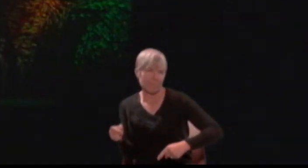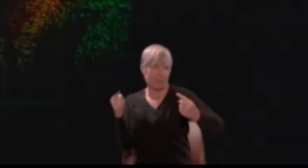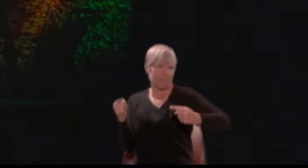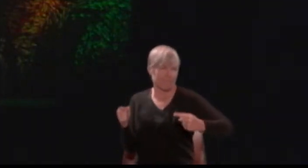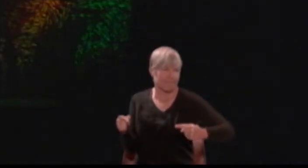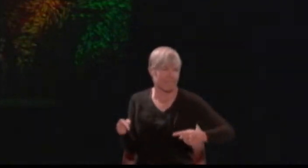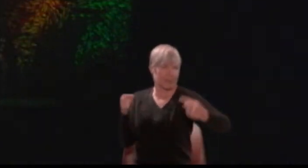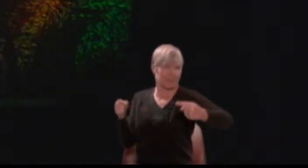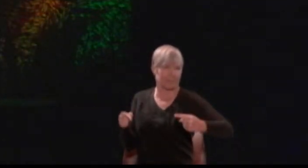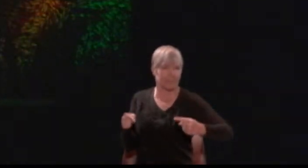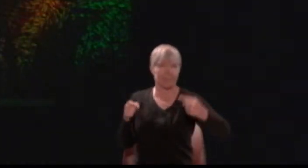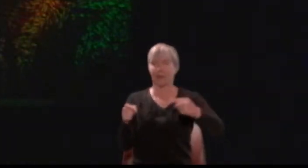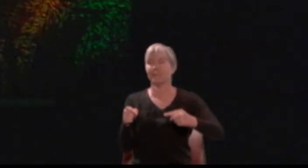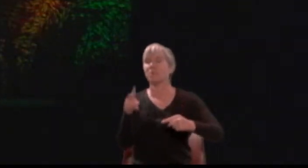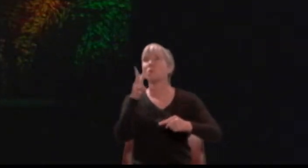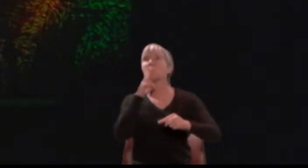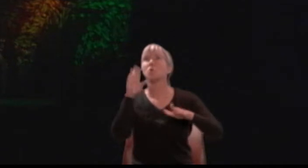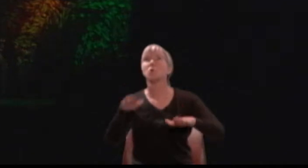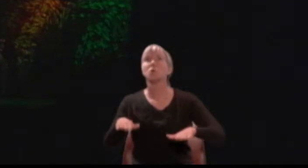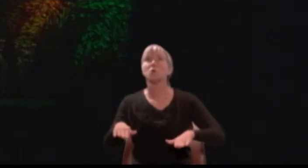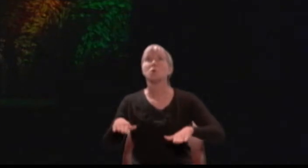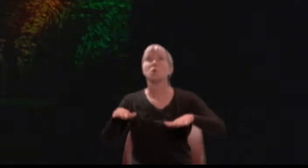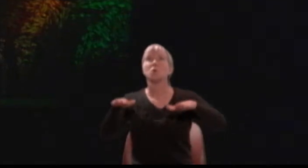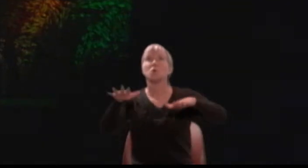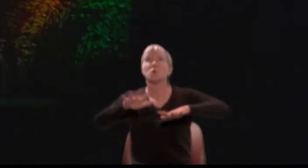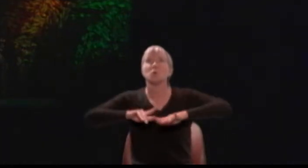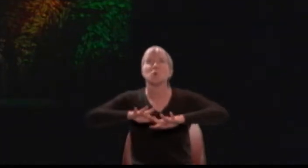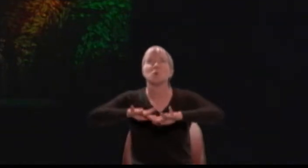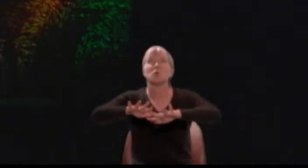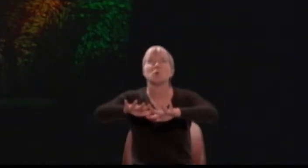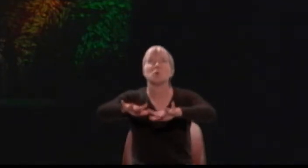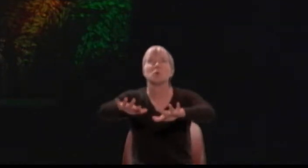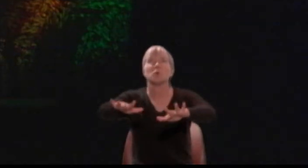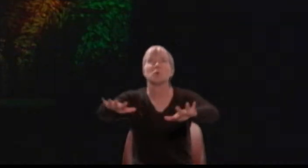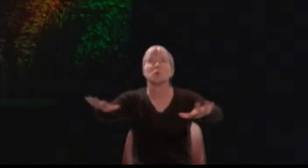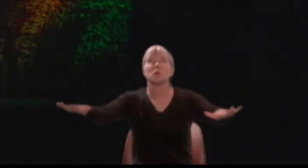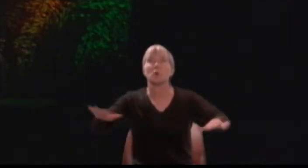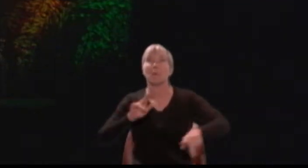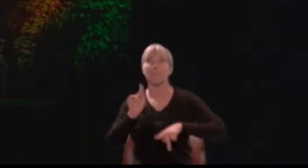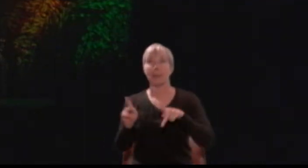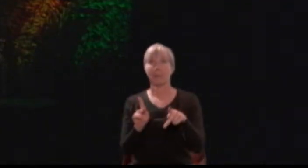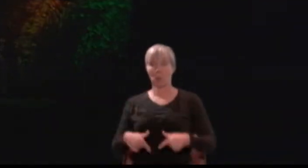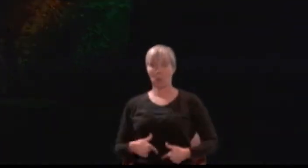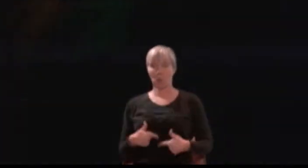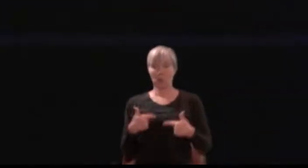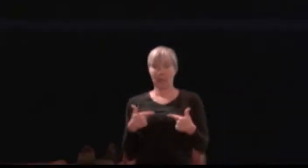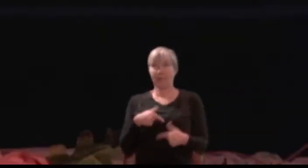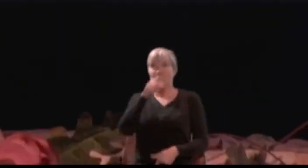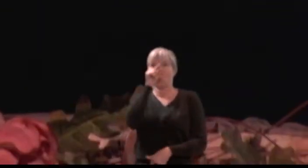And as the floodwaters soak the human world - unrest plagues the people of Athens.